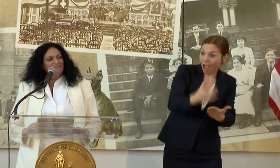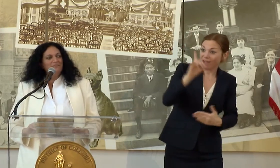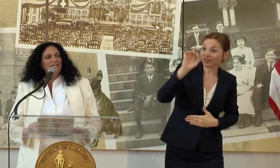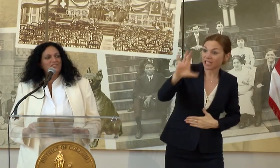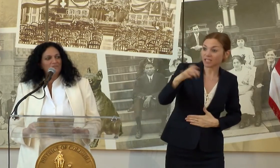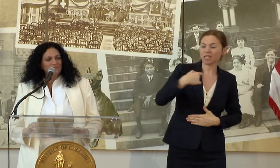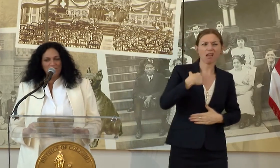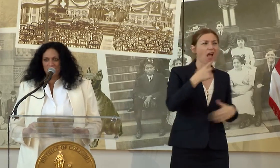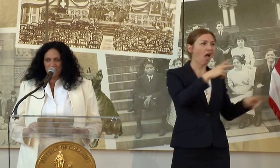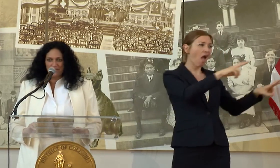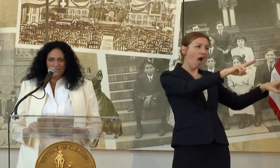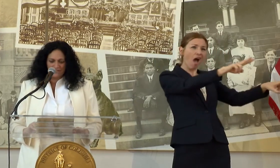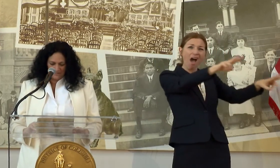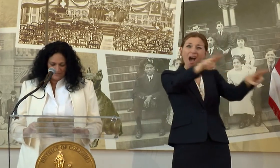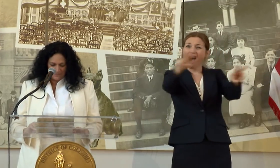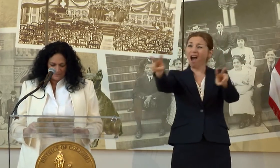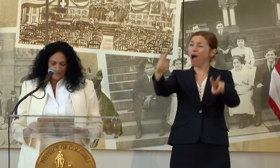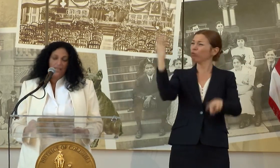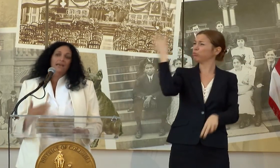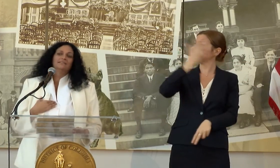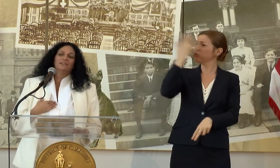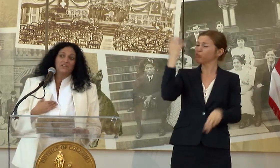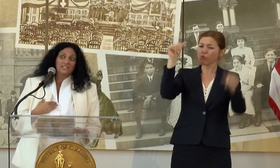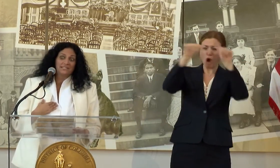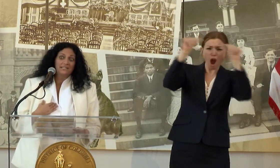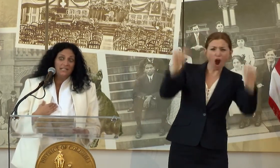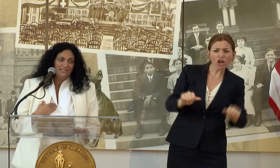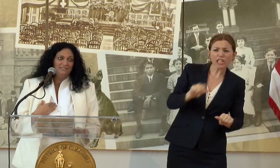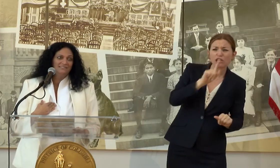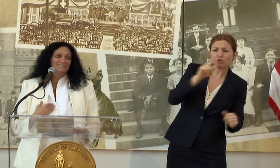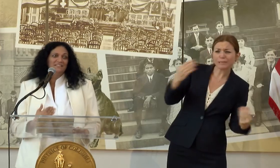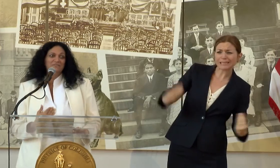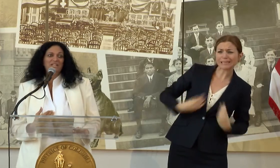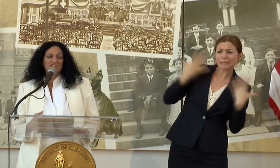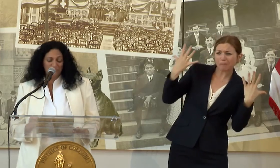INFORMATIONAL RESOURCES AND ARTISTS NEED INFORMATIONAL